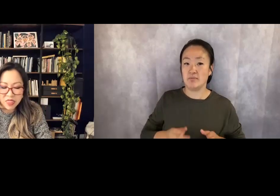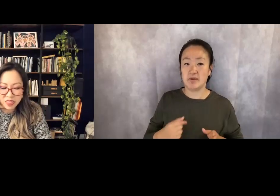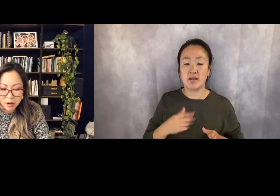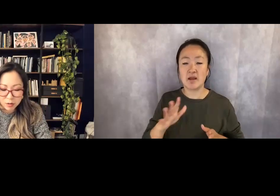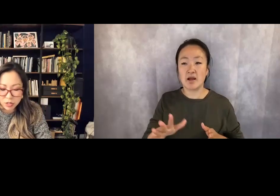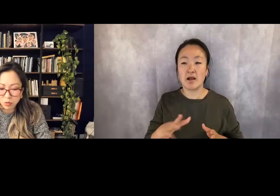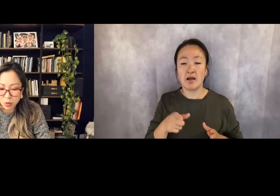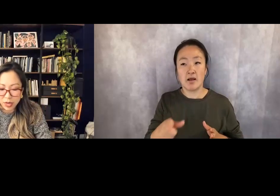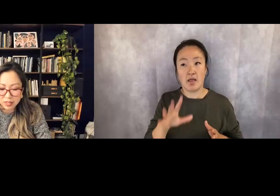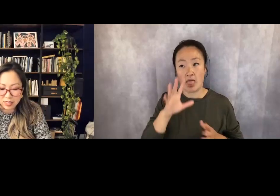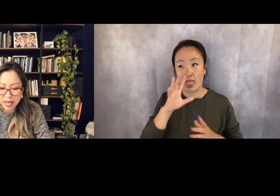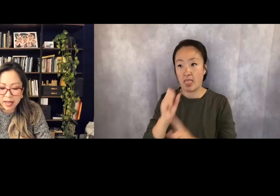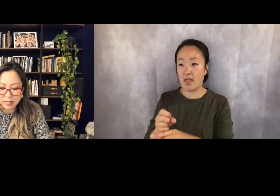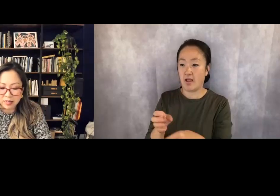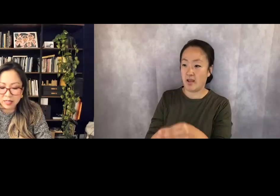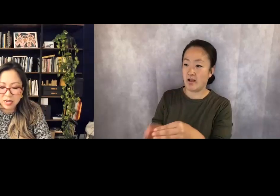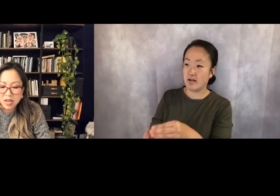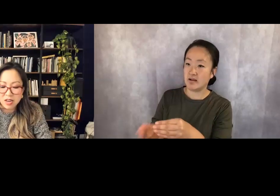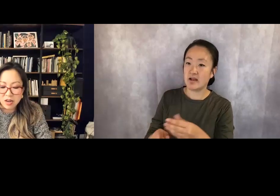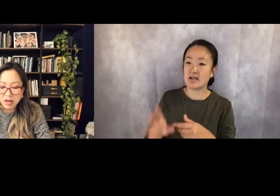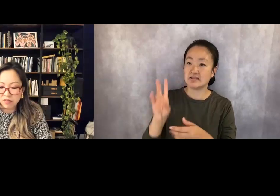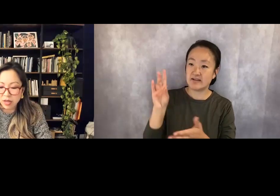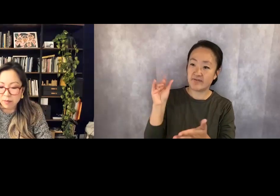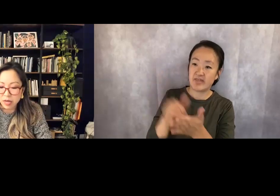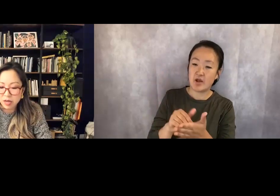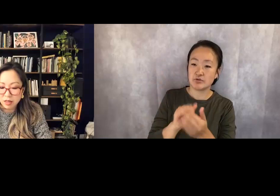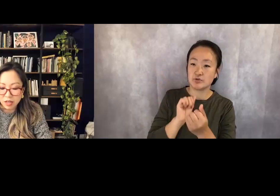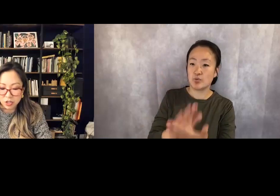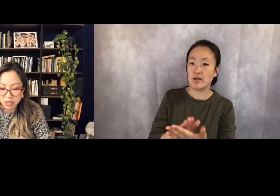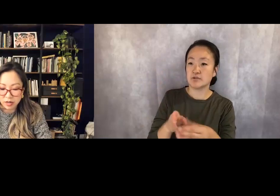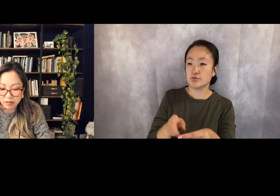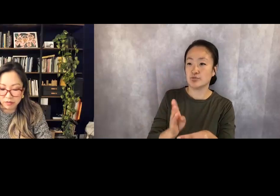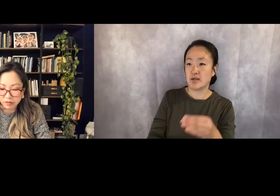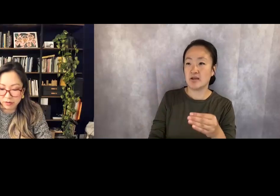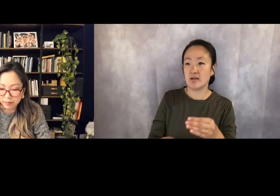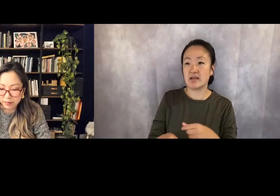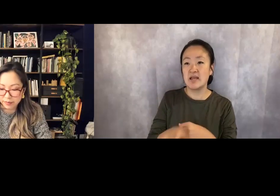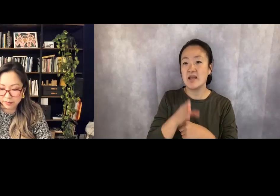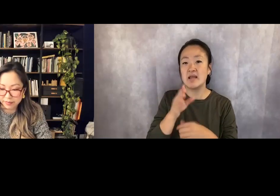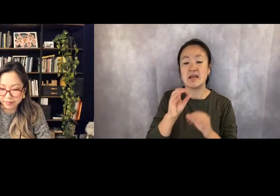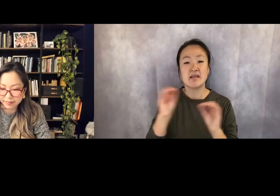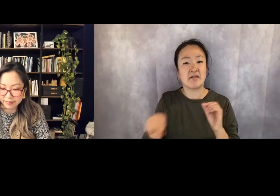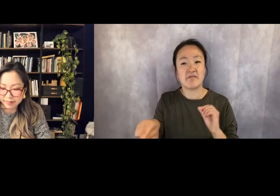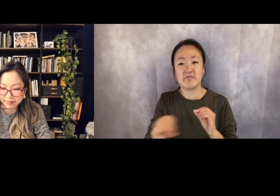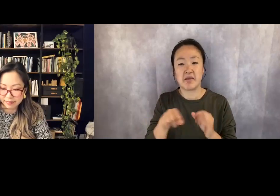7,000 ways to end, none of them lush enough.